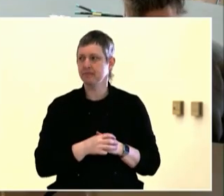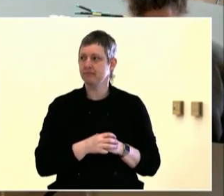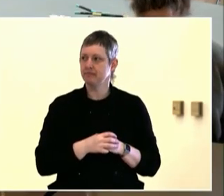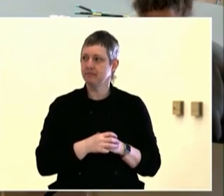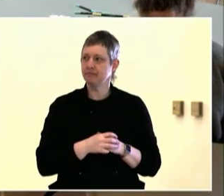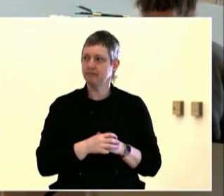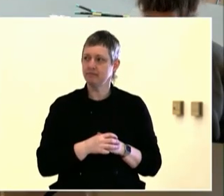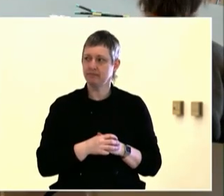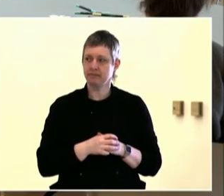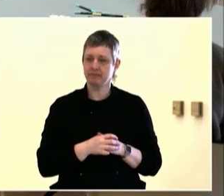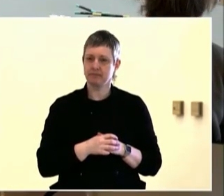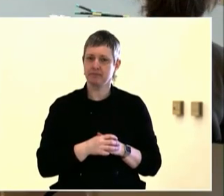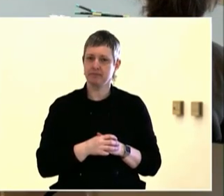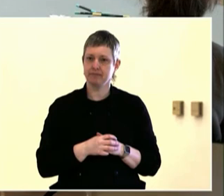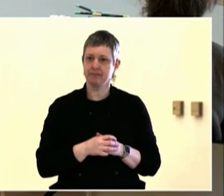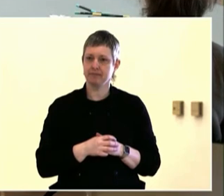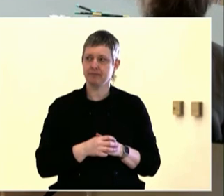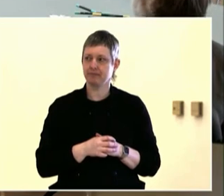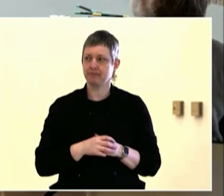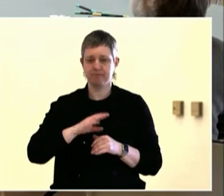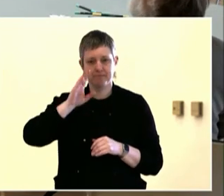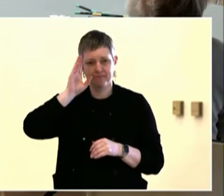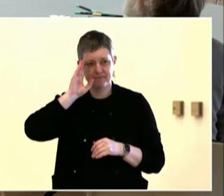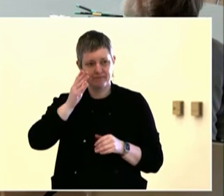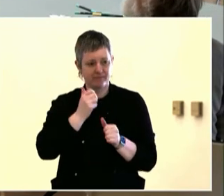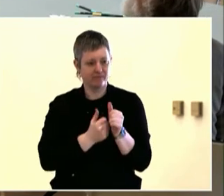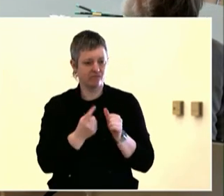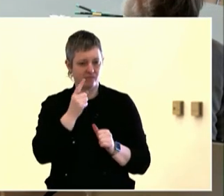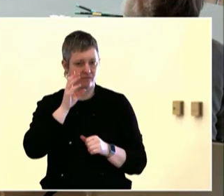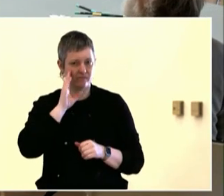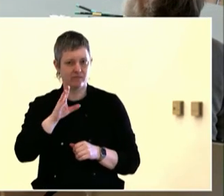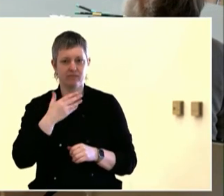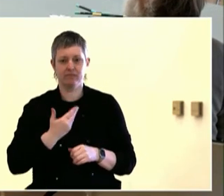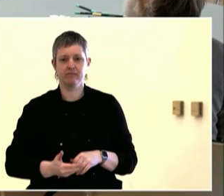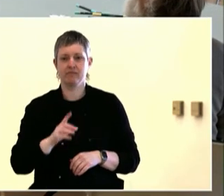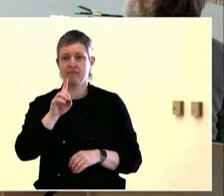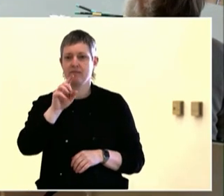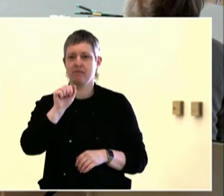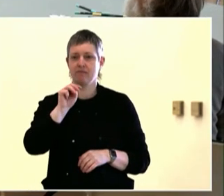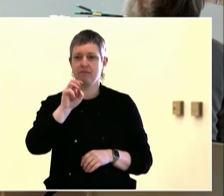keep in the forefront of our minds. Hi, I'm Shelby Williams,